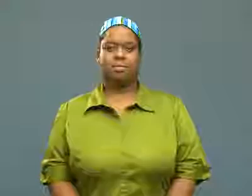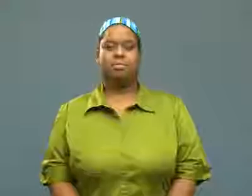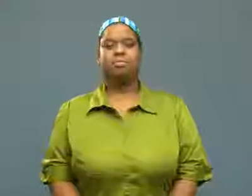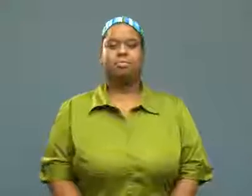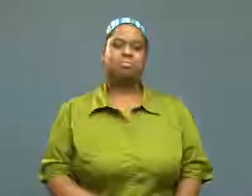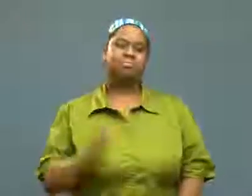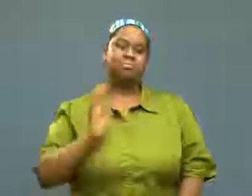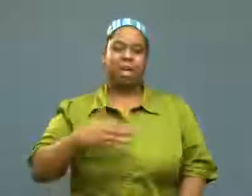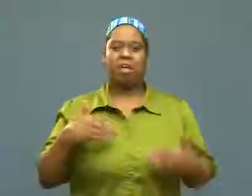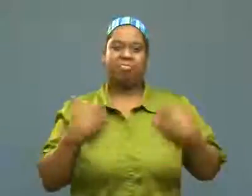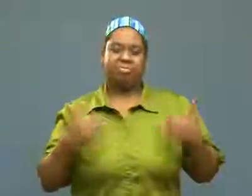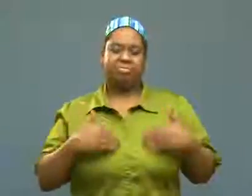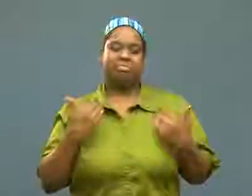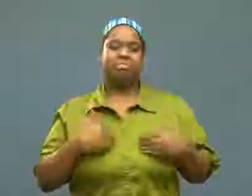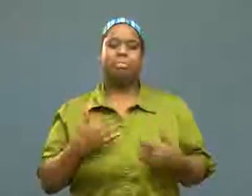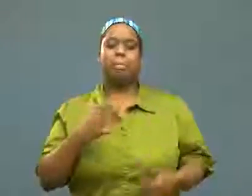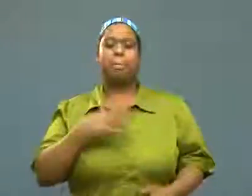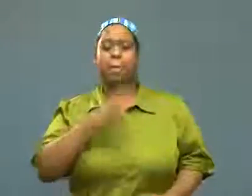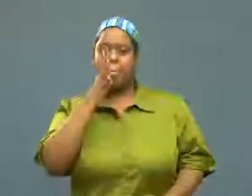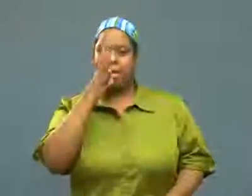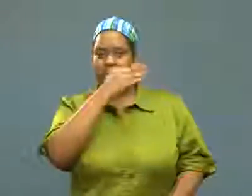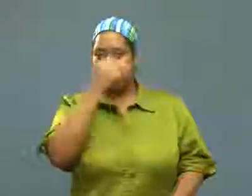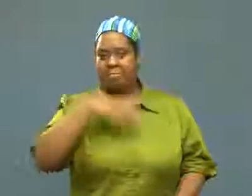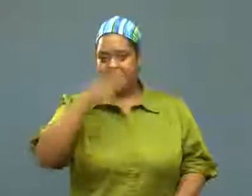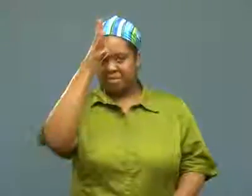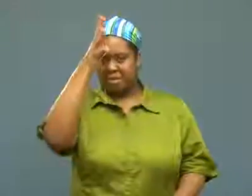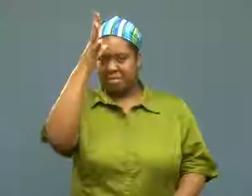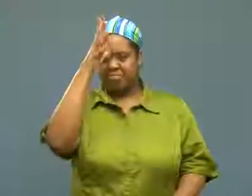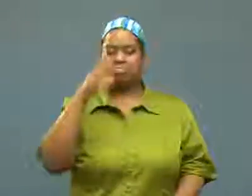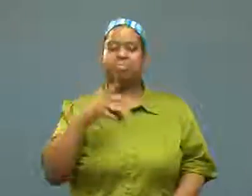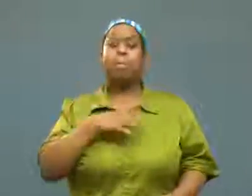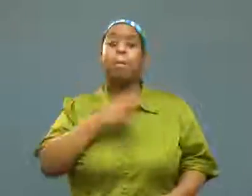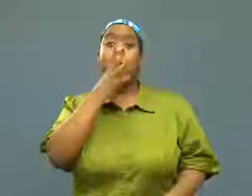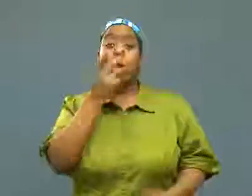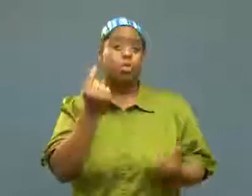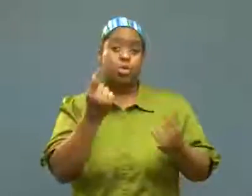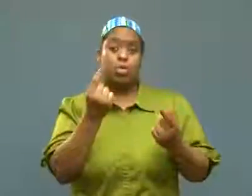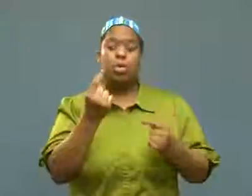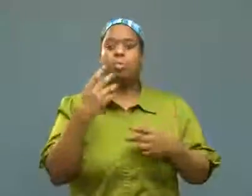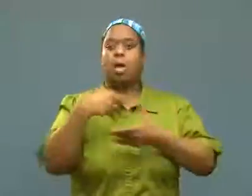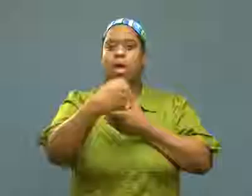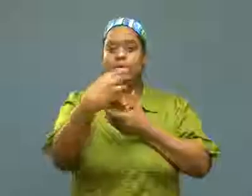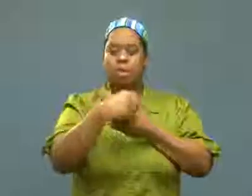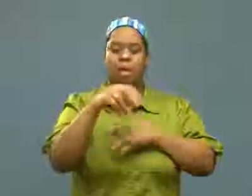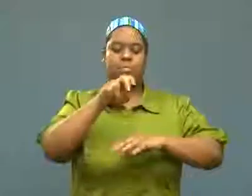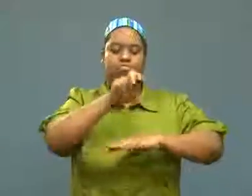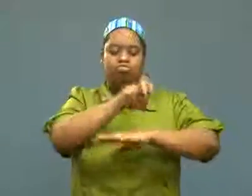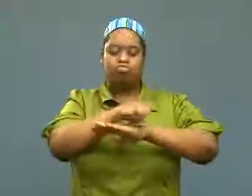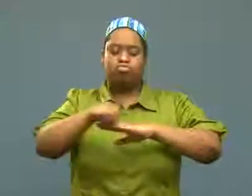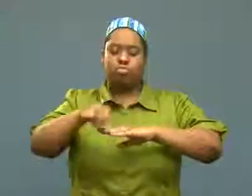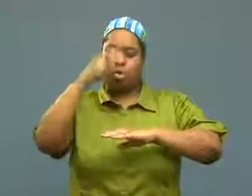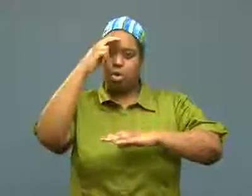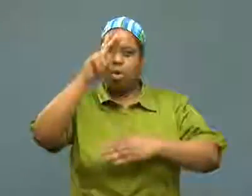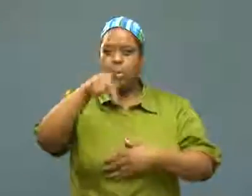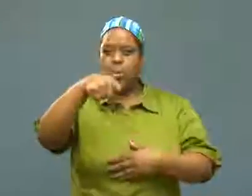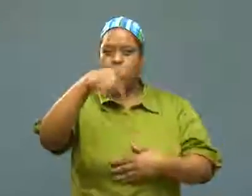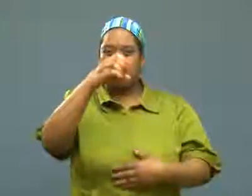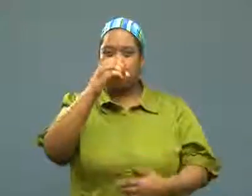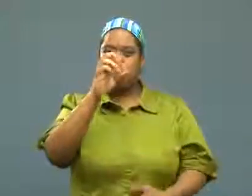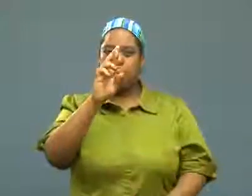I was young, with my mom and my dad. My mother liked to go out on the porch